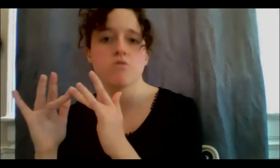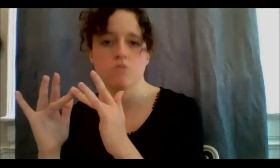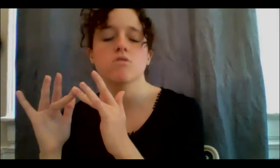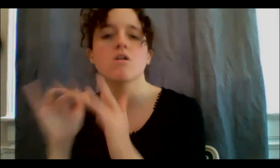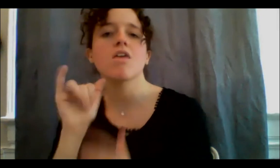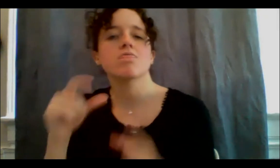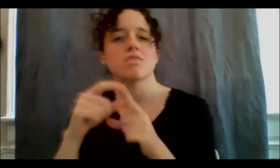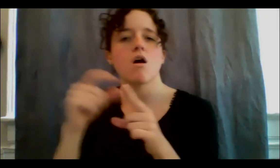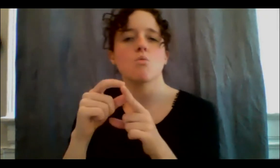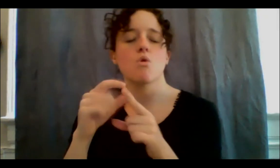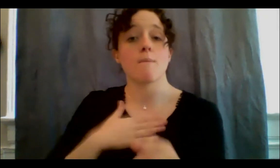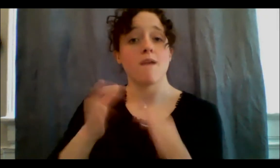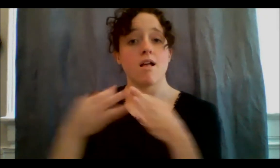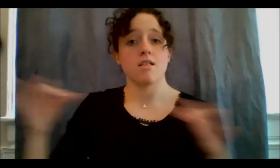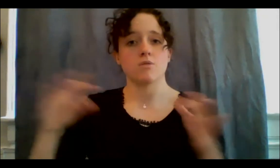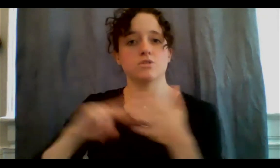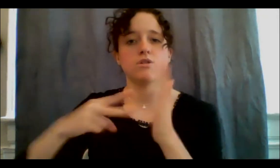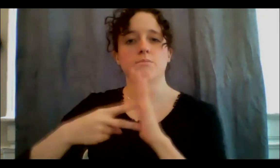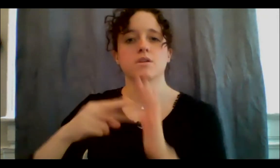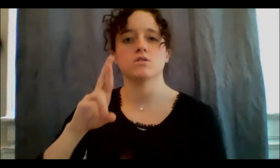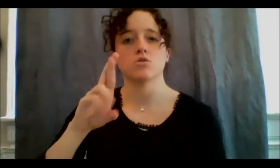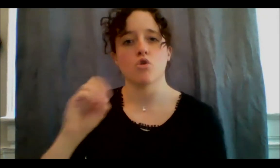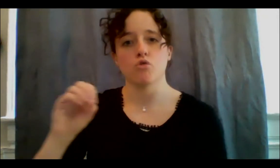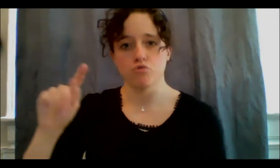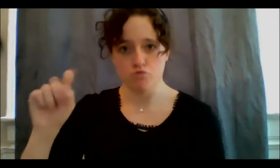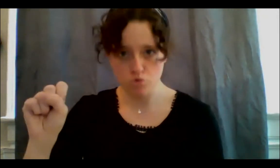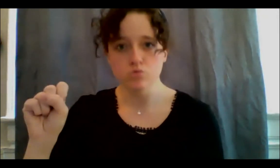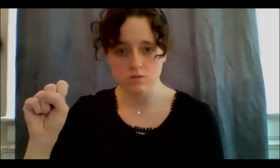as you go back to many of us who have been dislocated from our culture or our